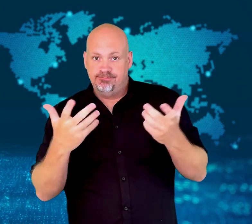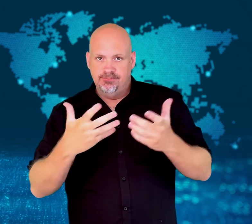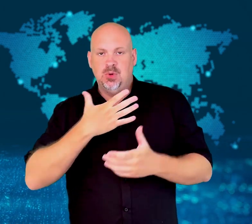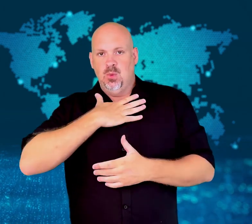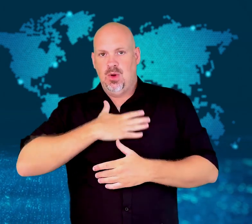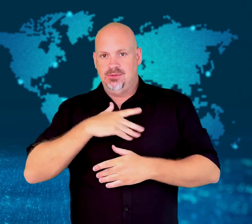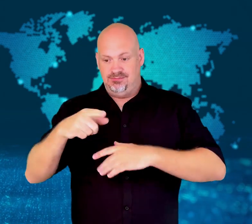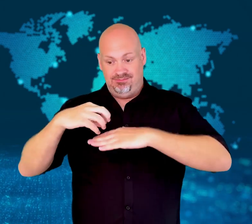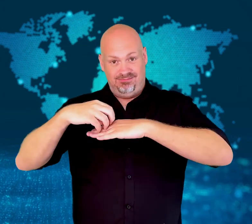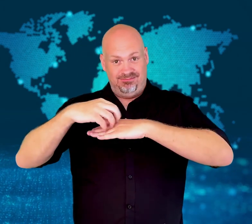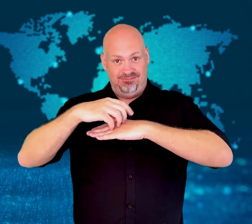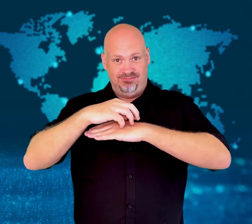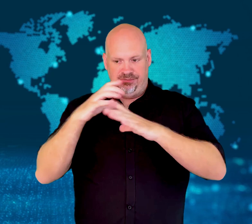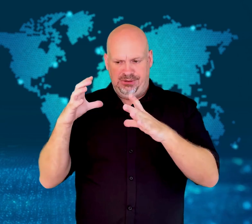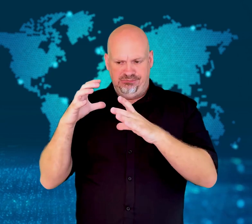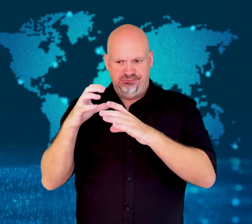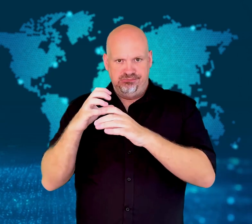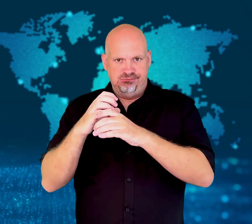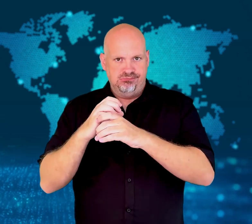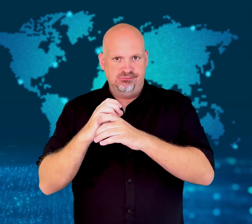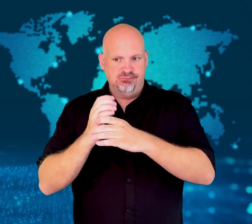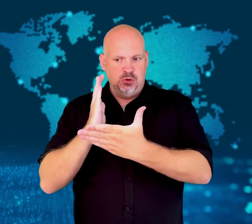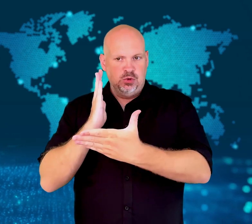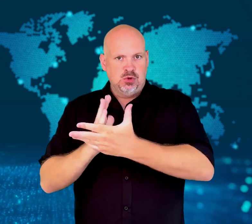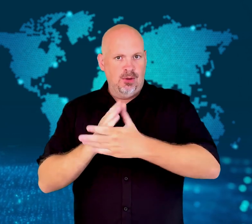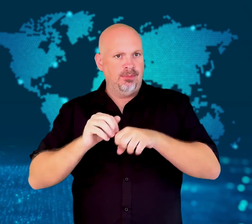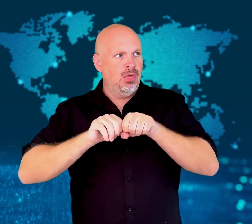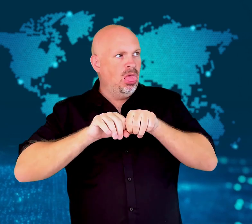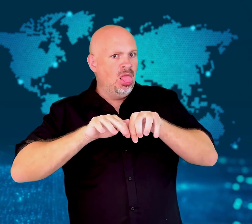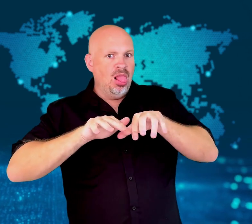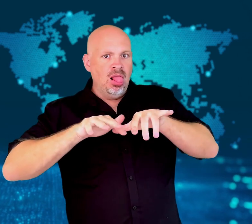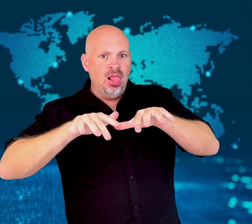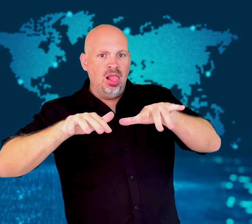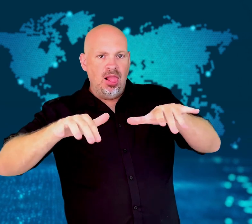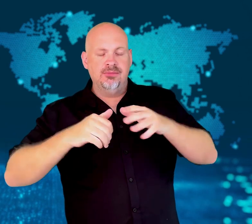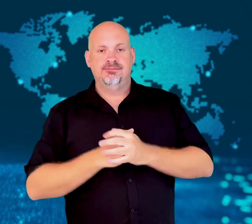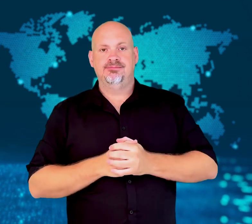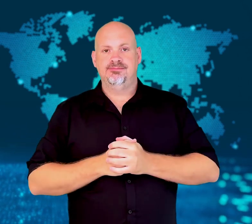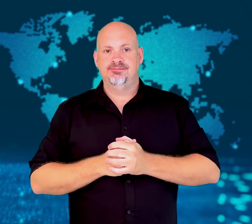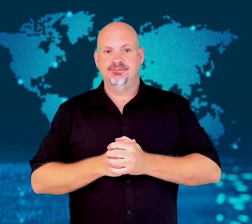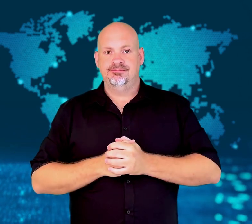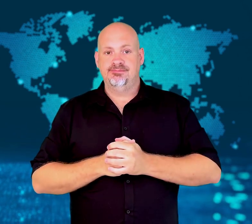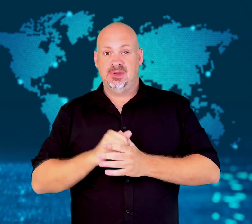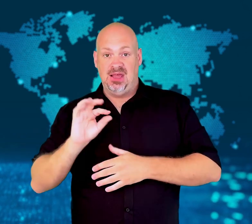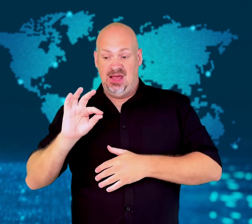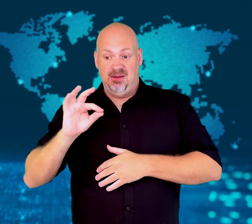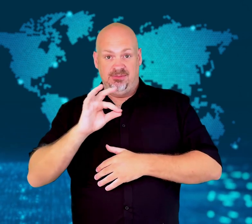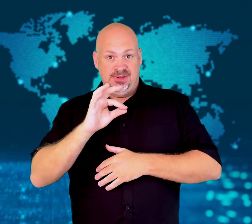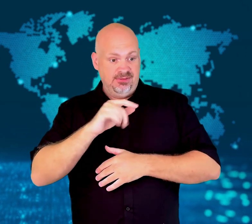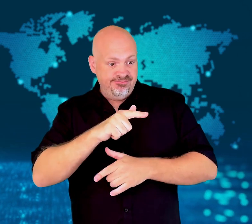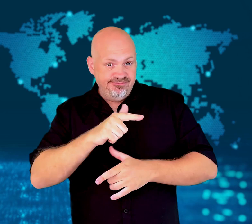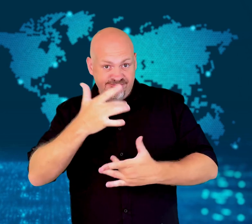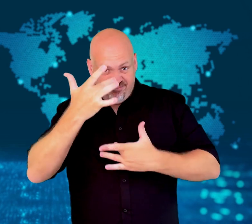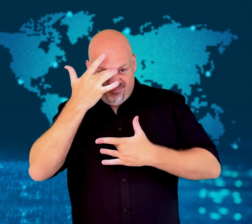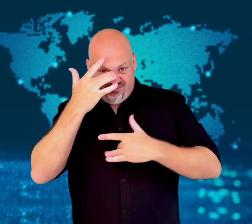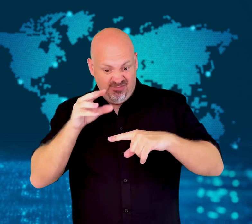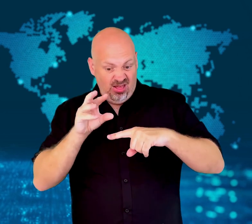and hives until further notice.